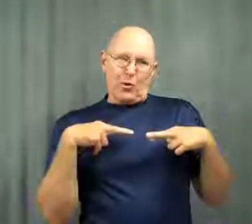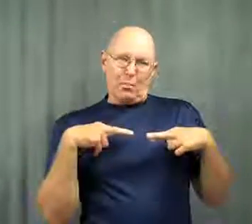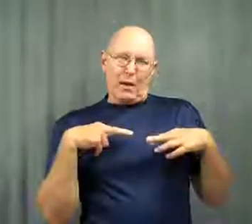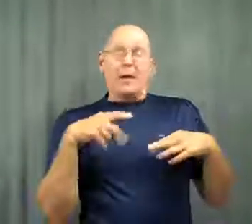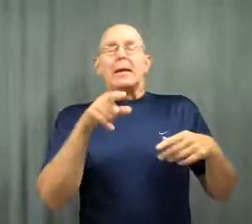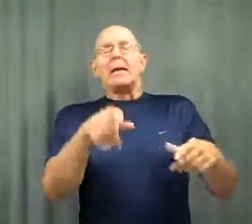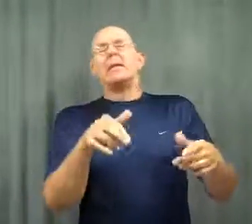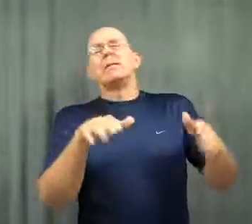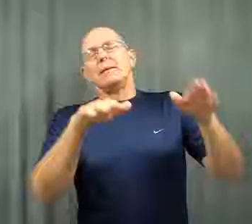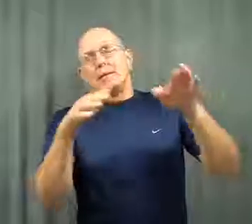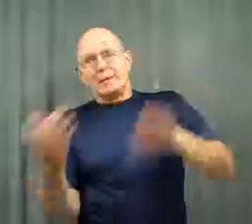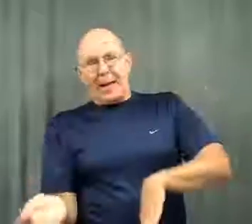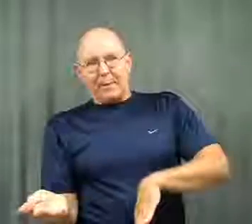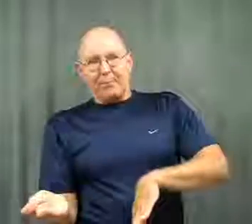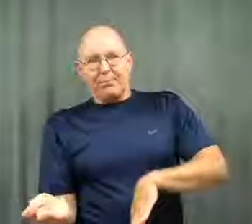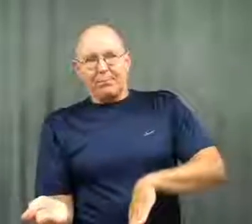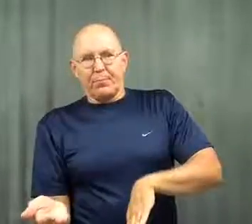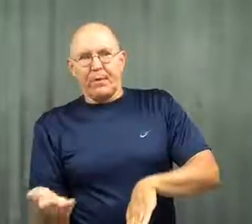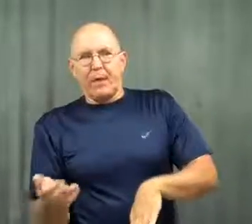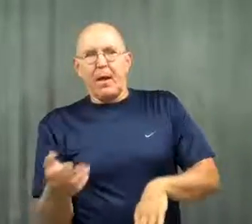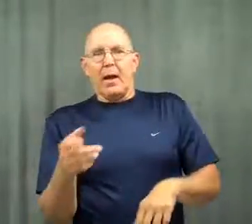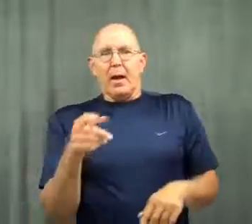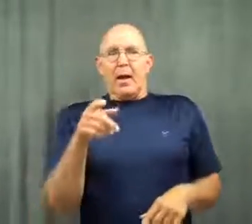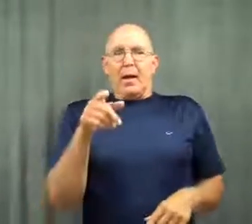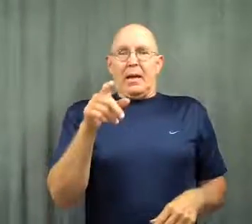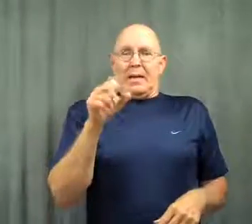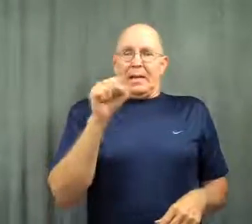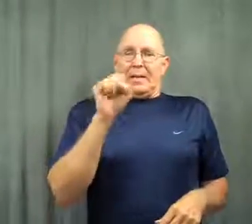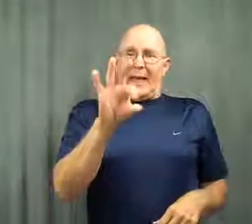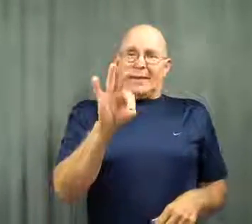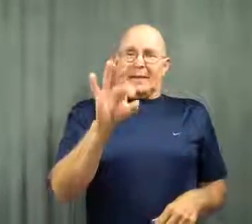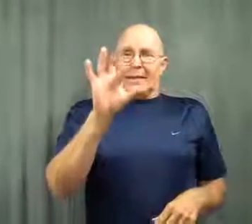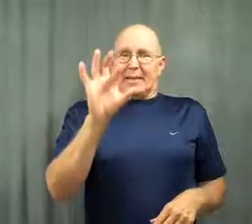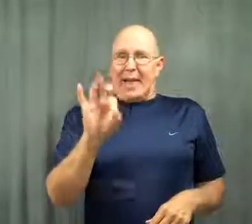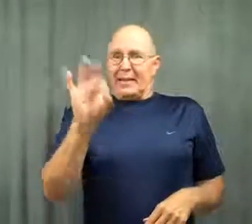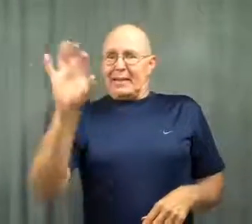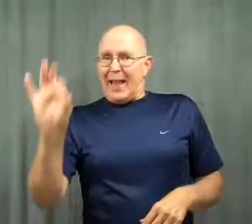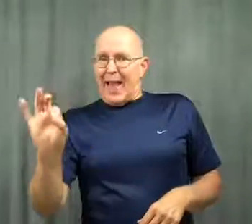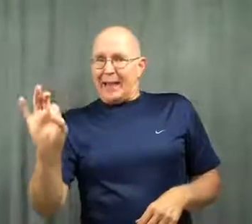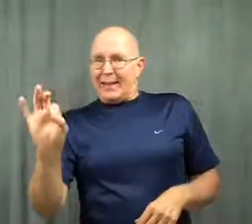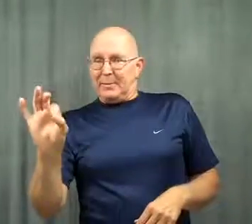He died in 1999.